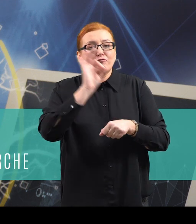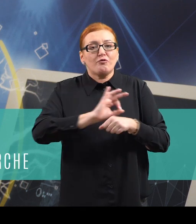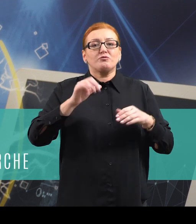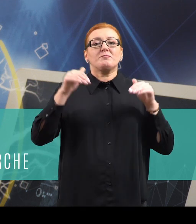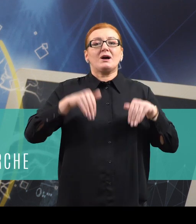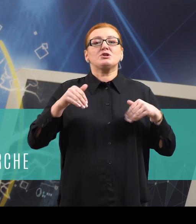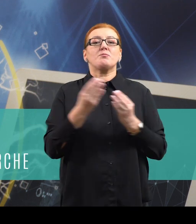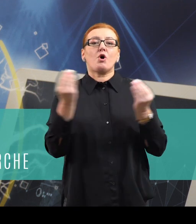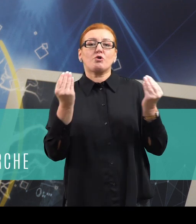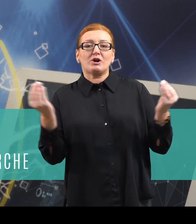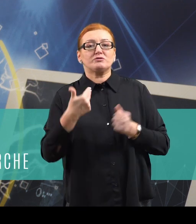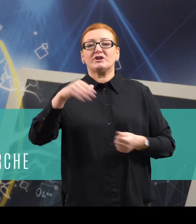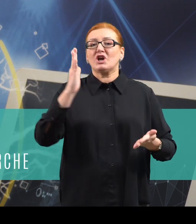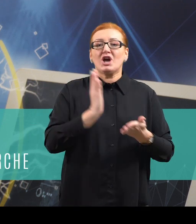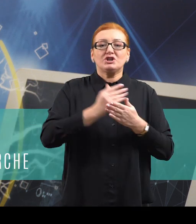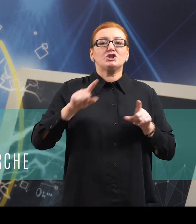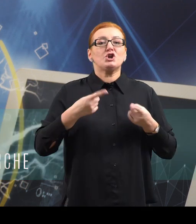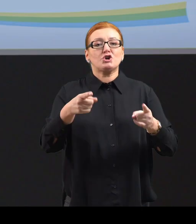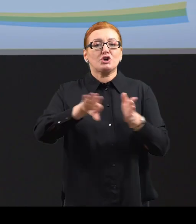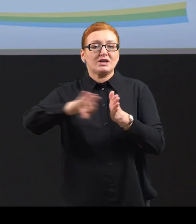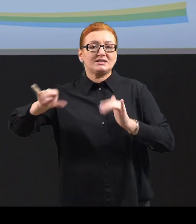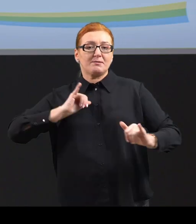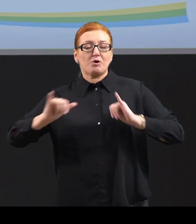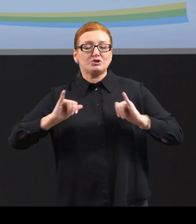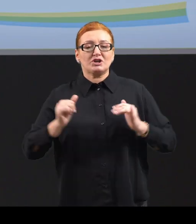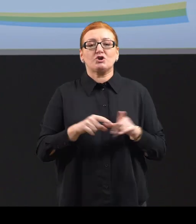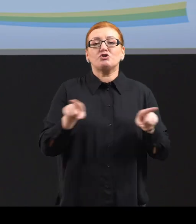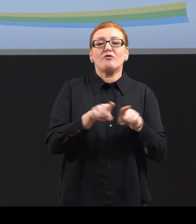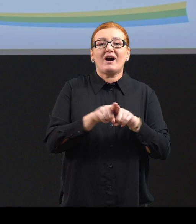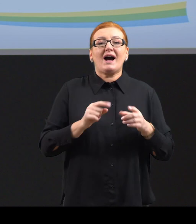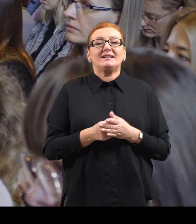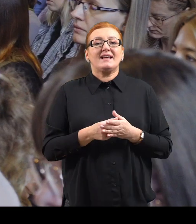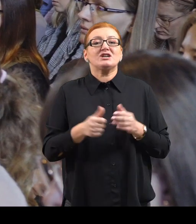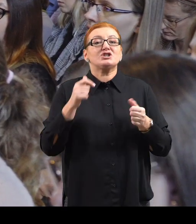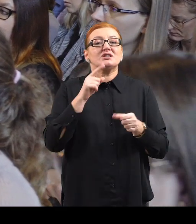could have developed not only as non-government organisation but also had an influence on